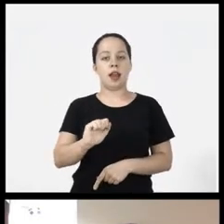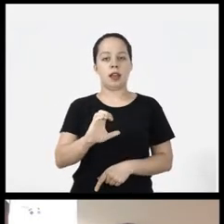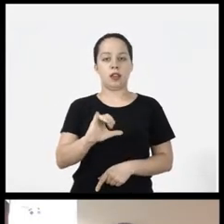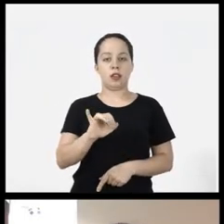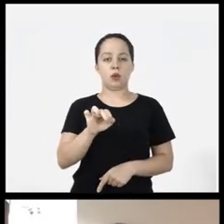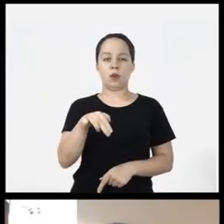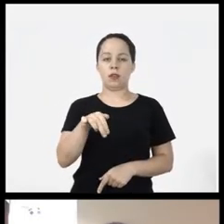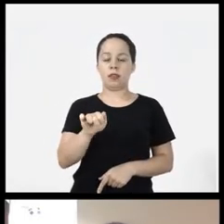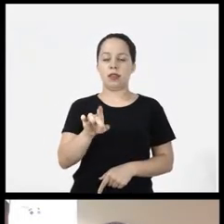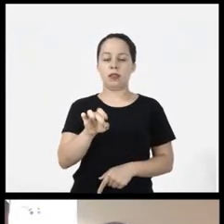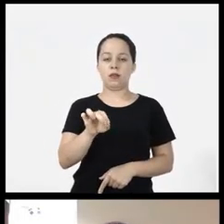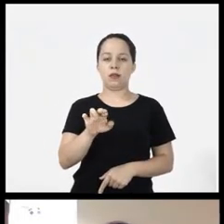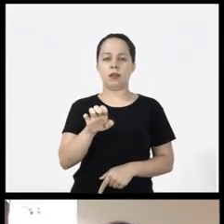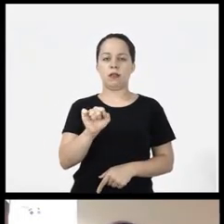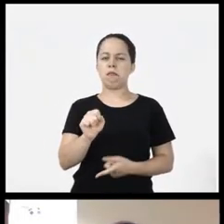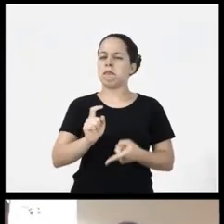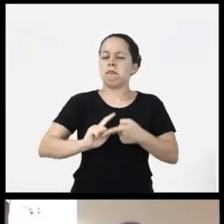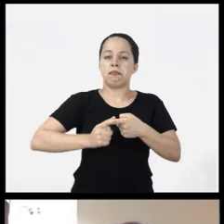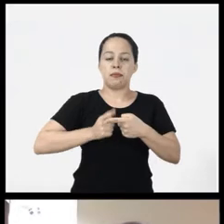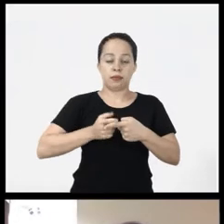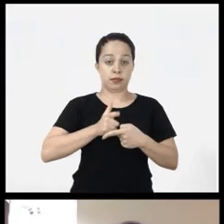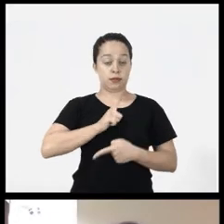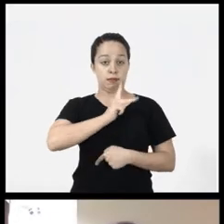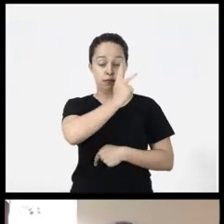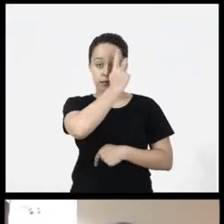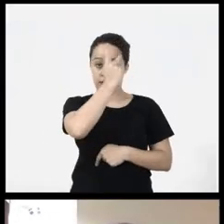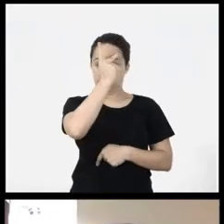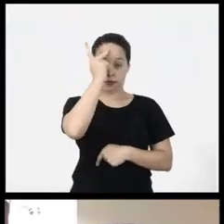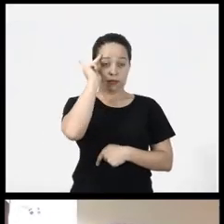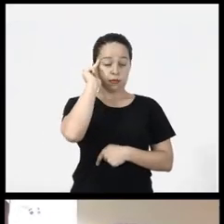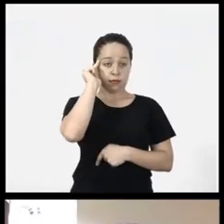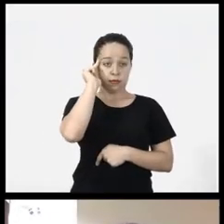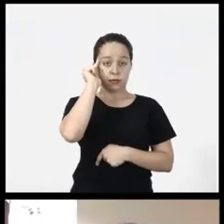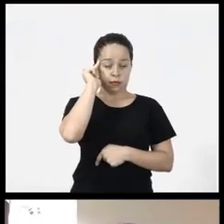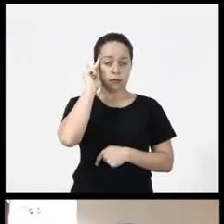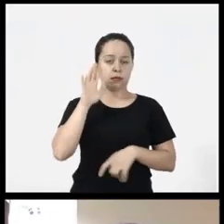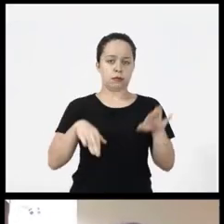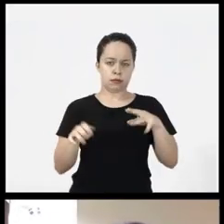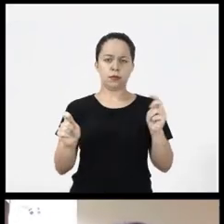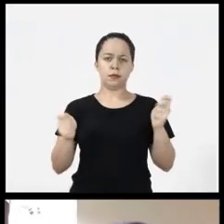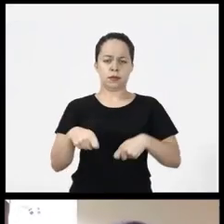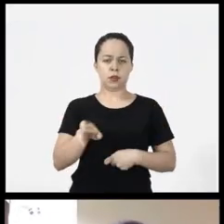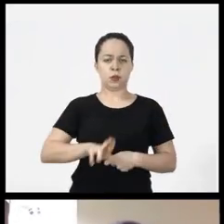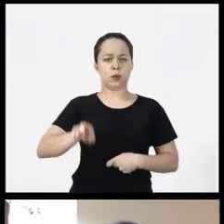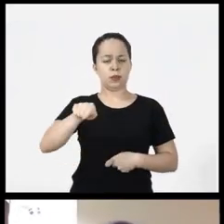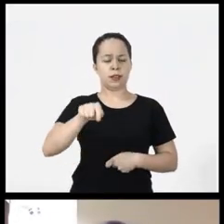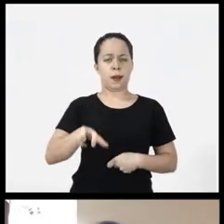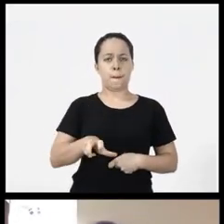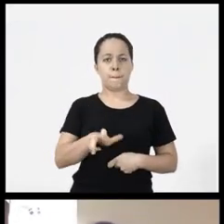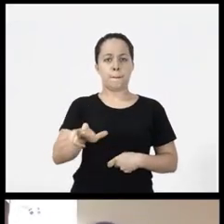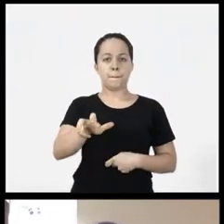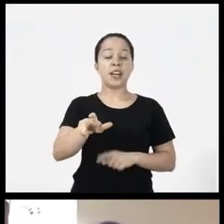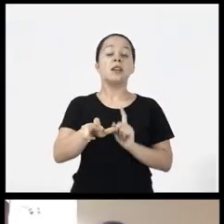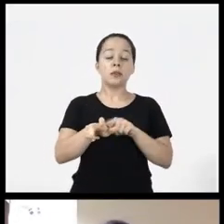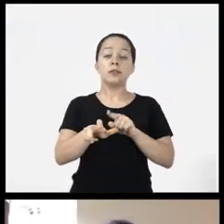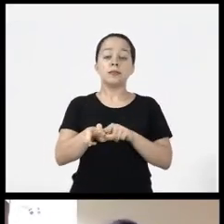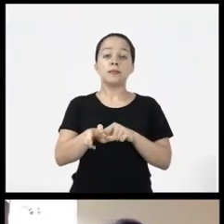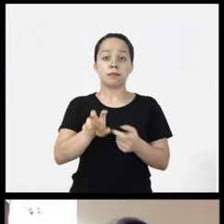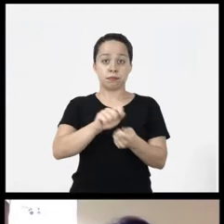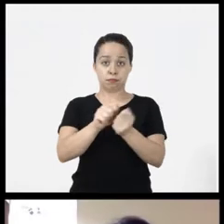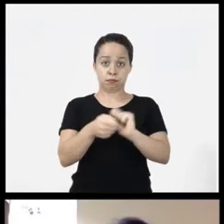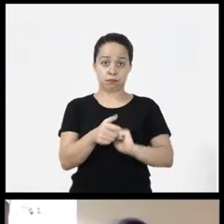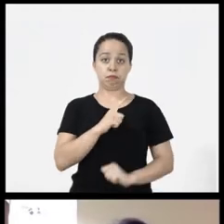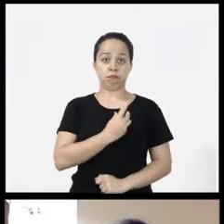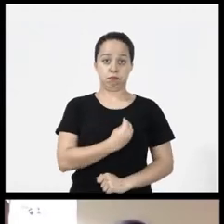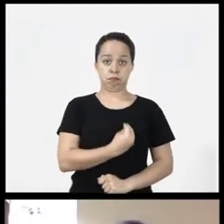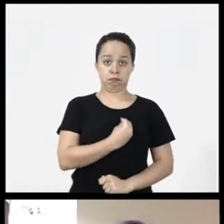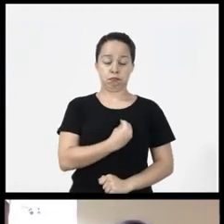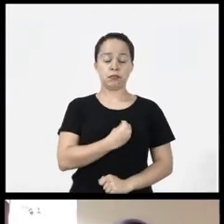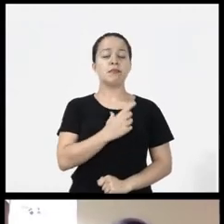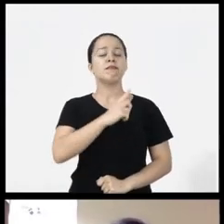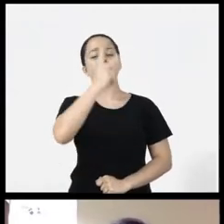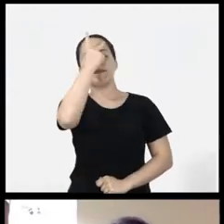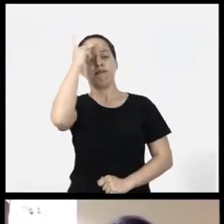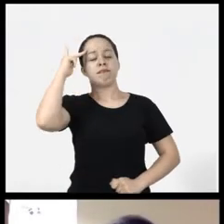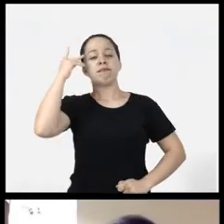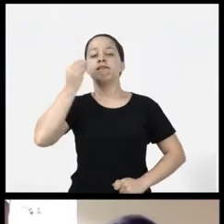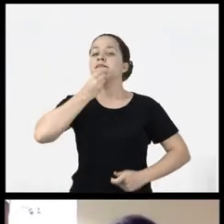triggers because some people even having the possibility of adapting the Mouse they need